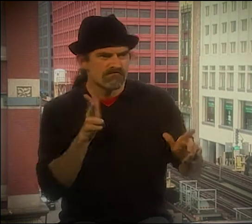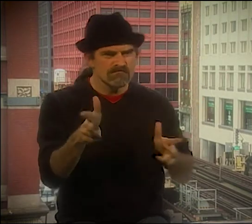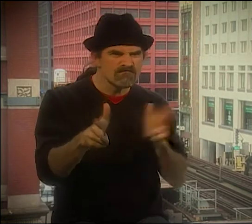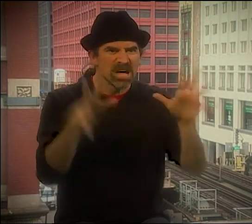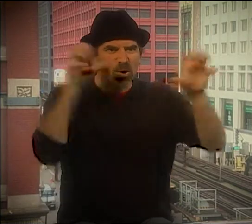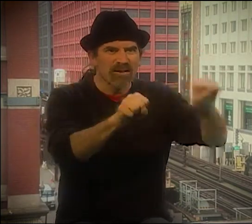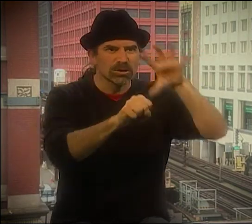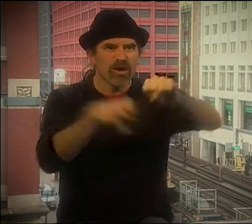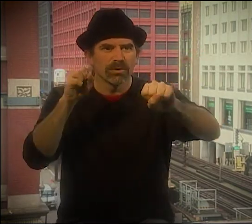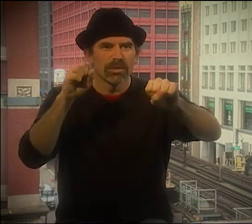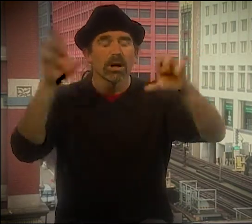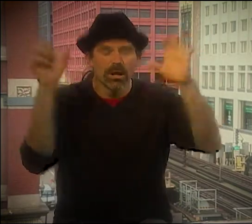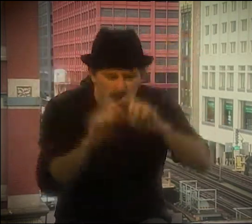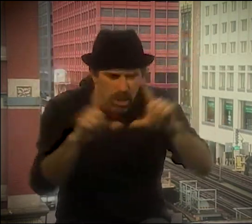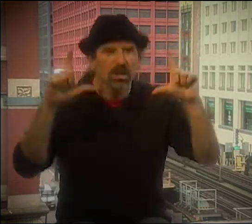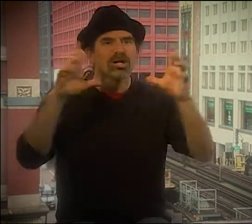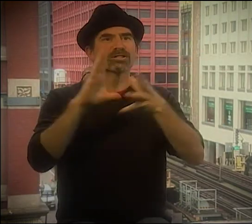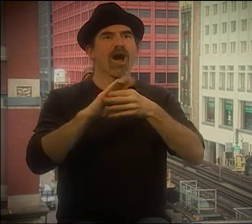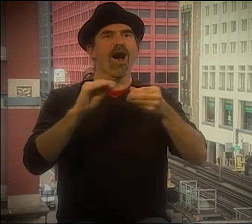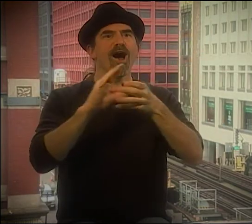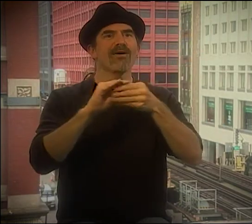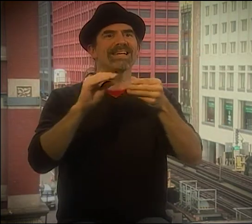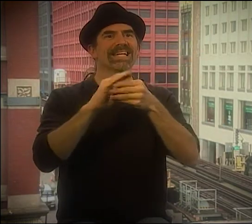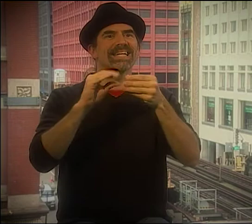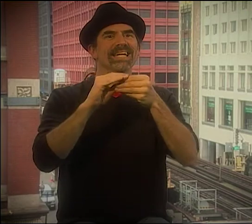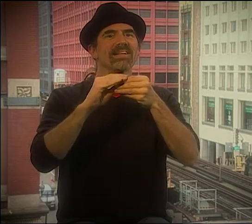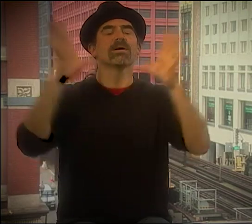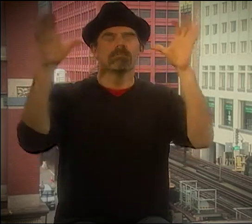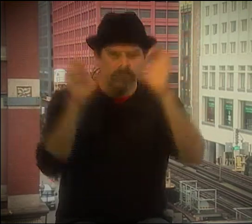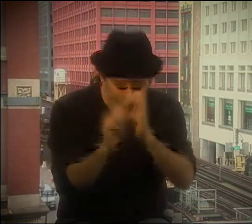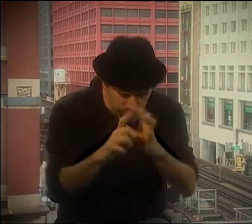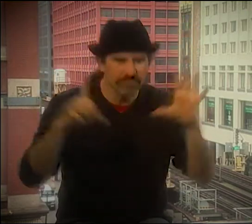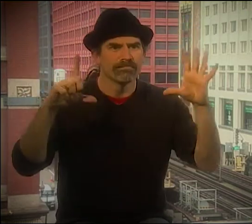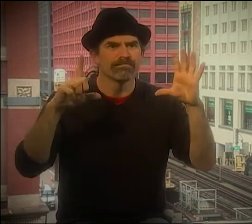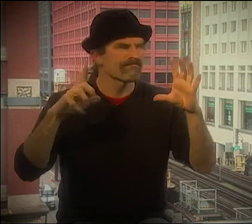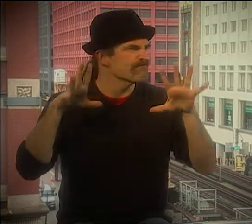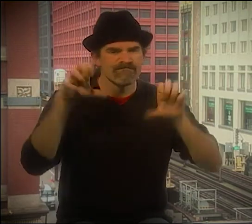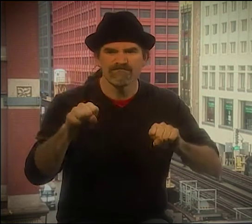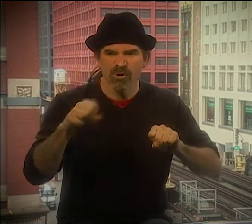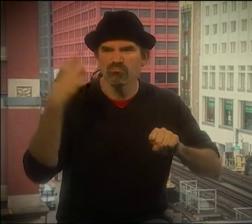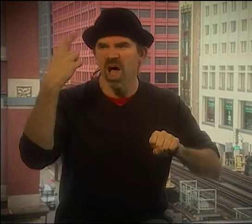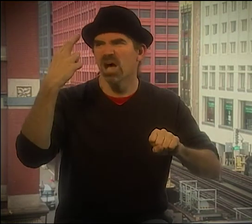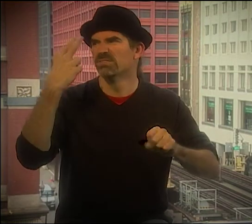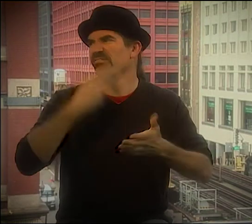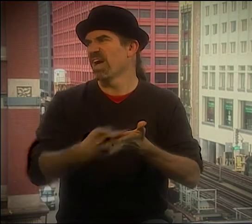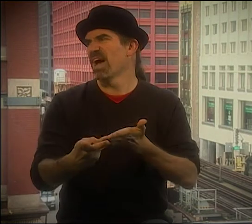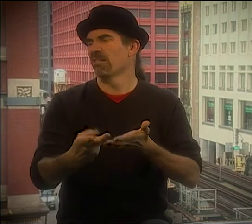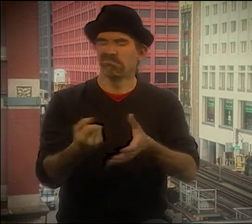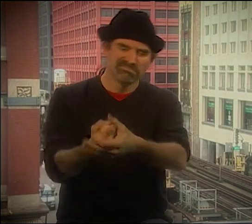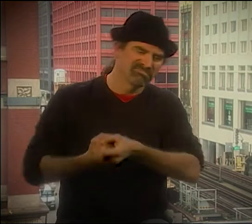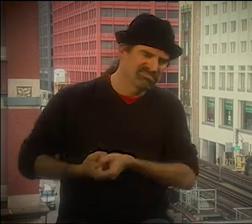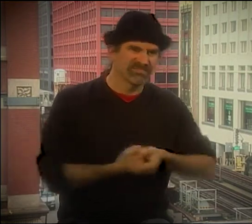AND THINGS START TO HAPPEN WITHIN THIS VERY SWEET STORY. AND THEN IT GOES BACK TO BLACK AND WHITE WITH THESE MILITIA GUYS TAKING OVER THE COUNTRY.